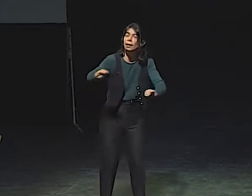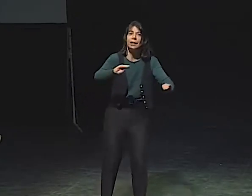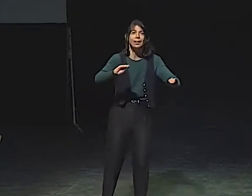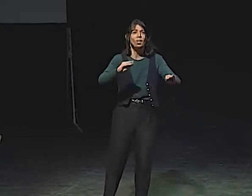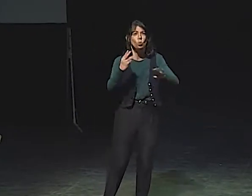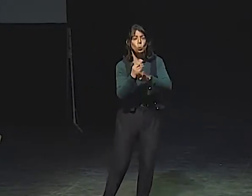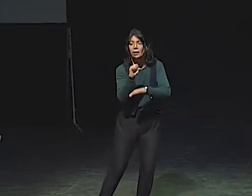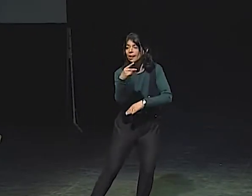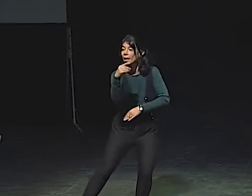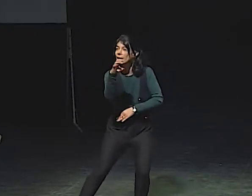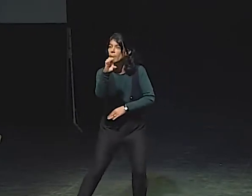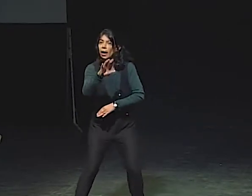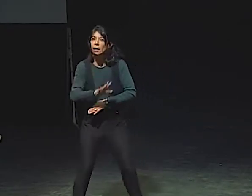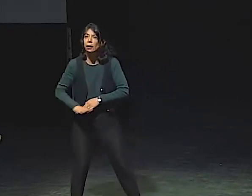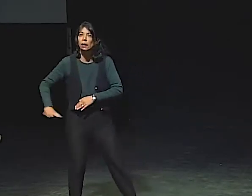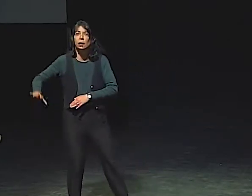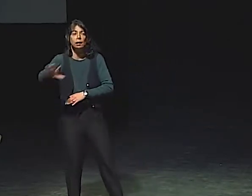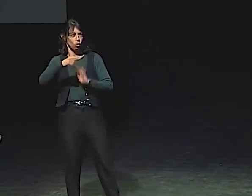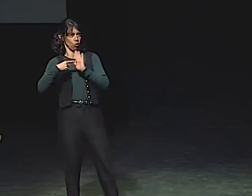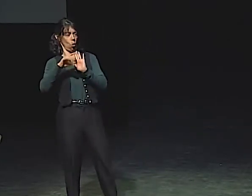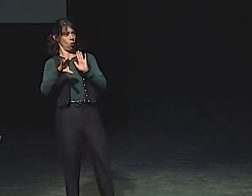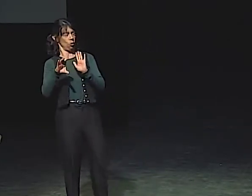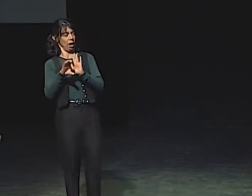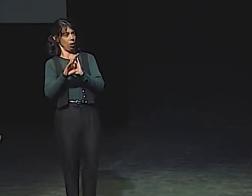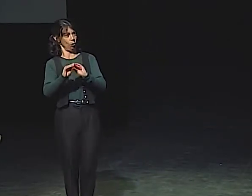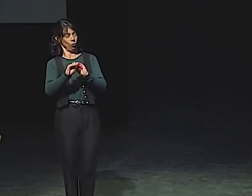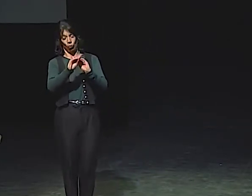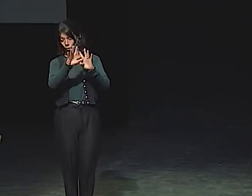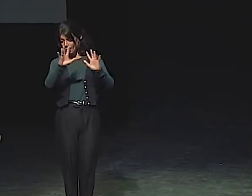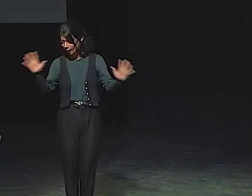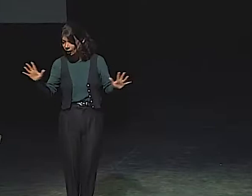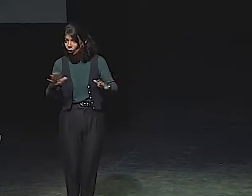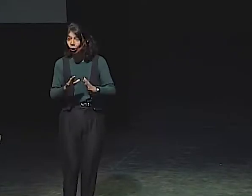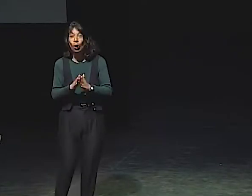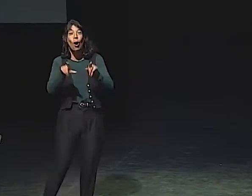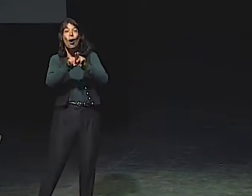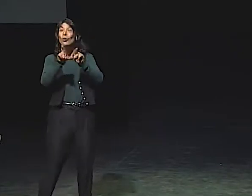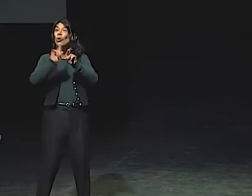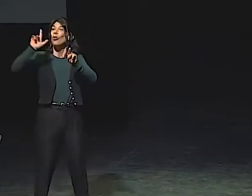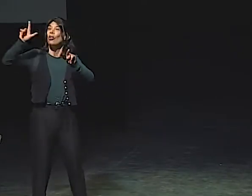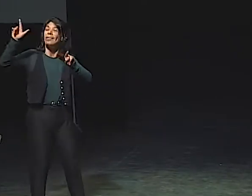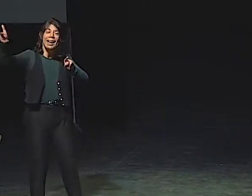AND ALL THROUGH THAT METICULOUS, SLOW USE OF SPACE,